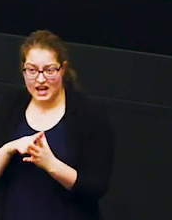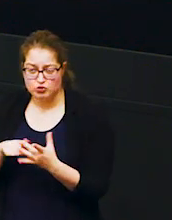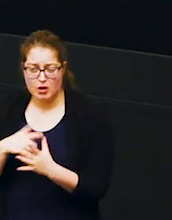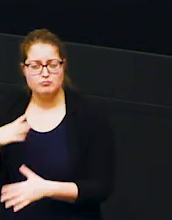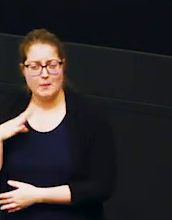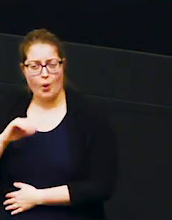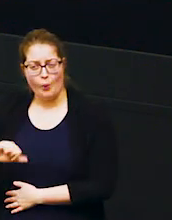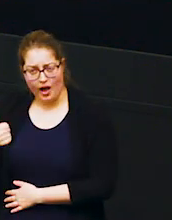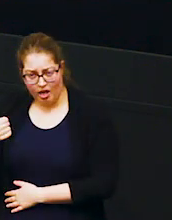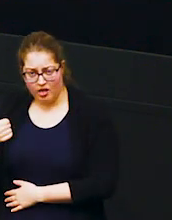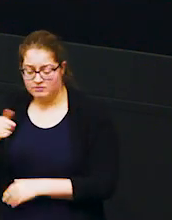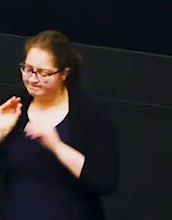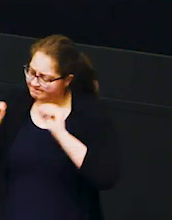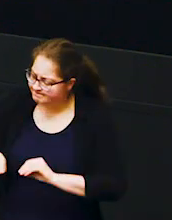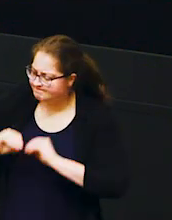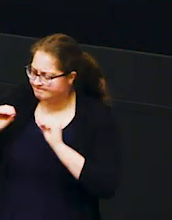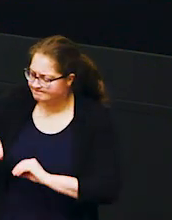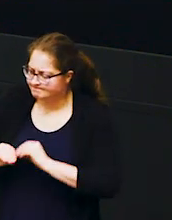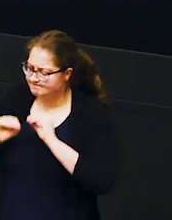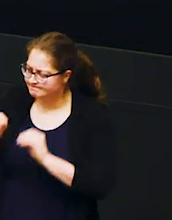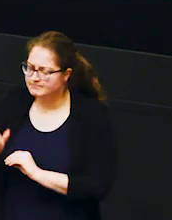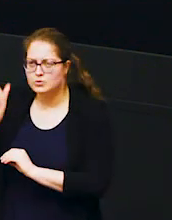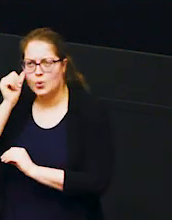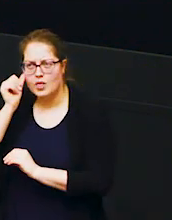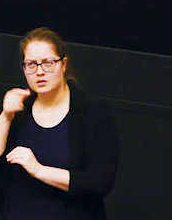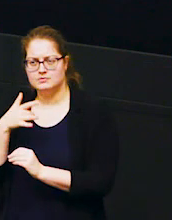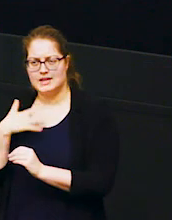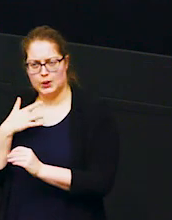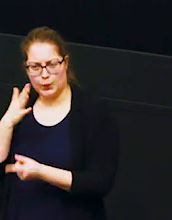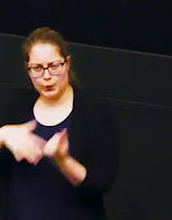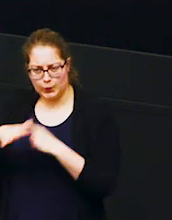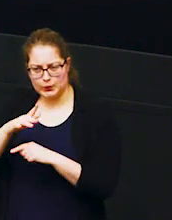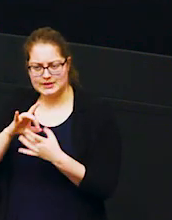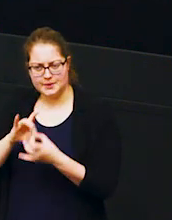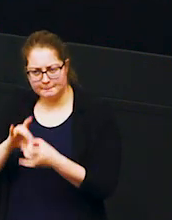all i can do is teach her everything i know about the ecosystem where to go to find food in these